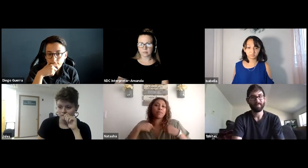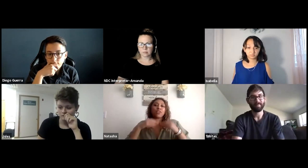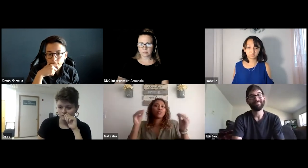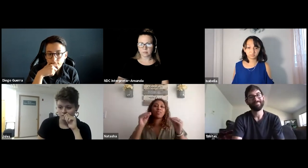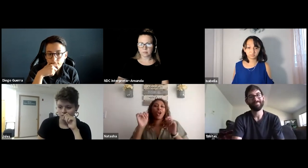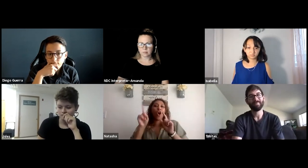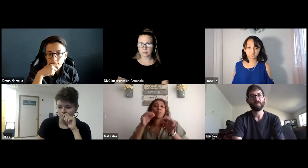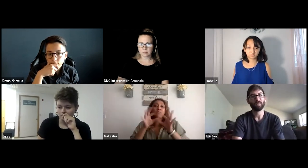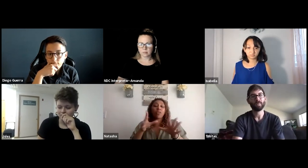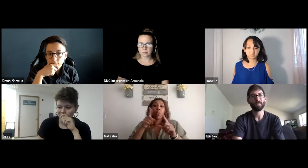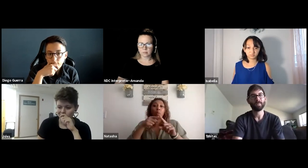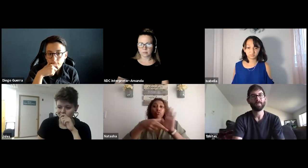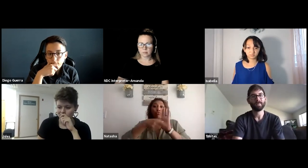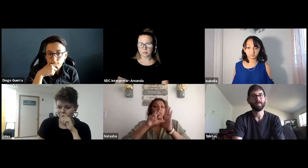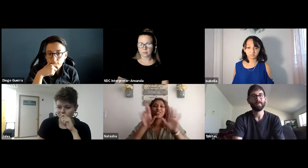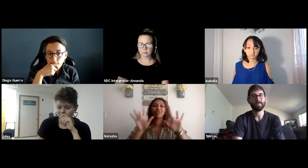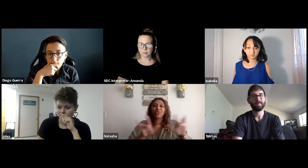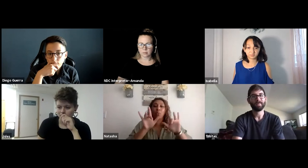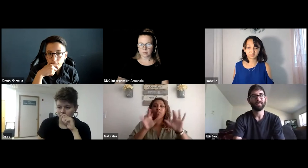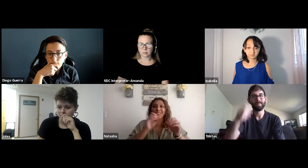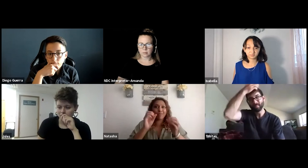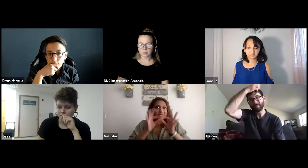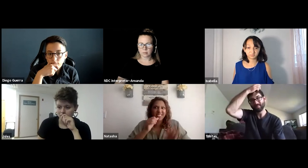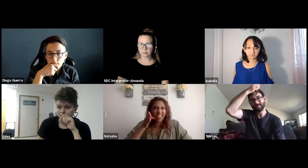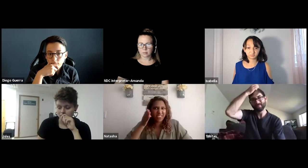Natasha says, Tristan, that was very fortunate of you, very lucky.